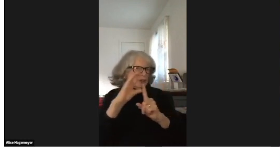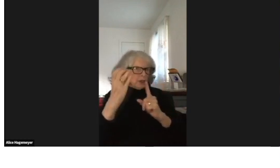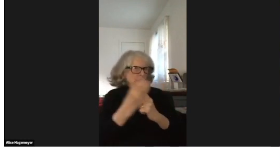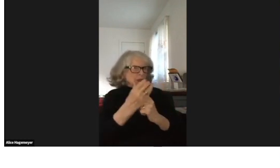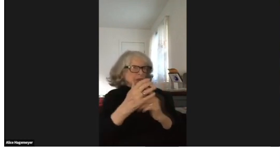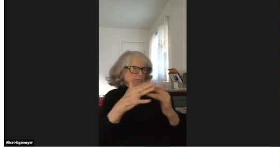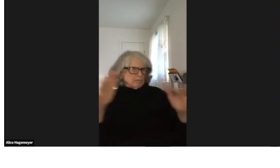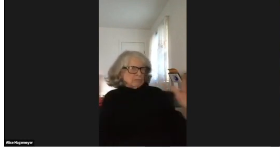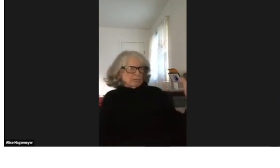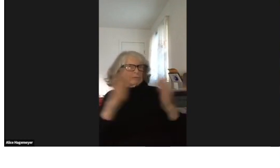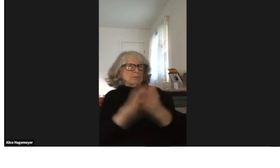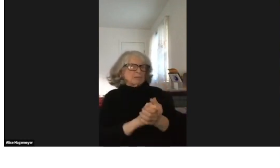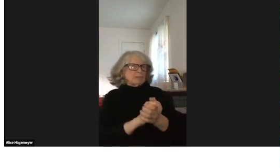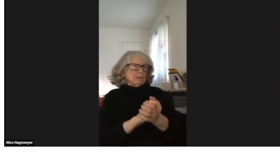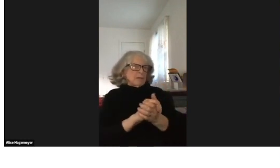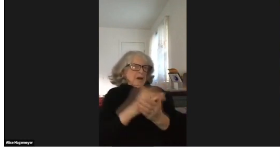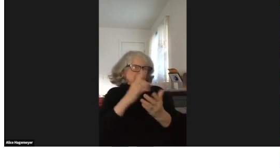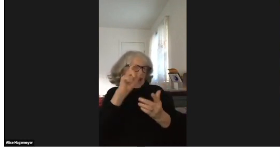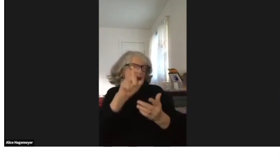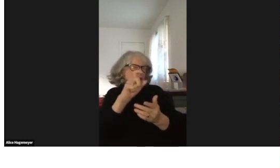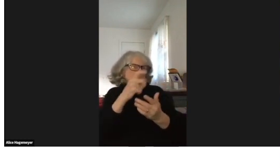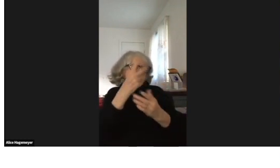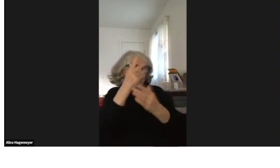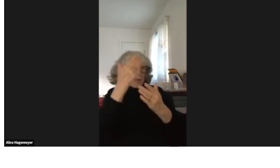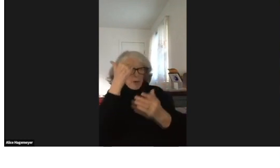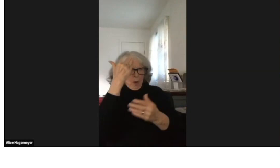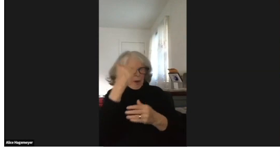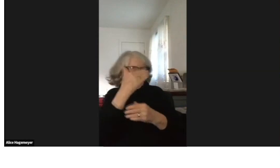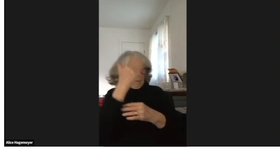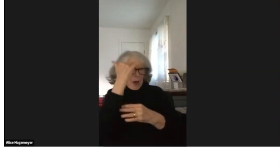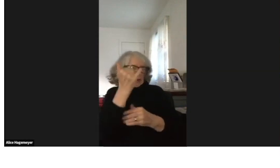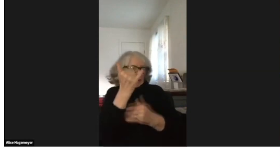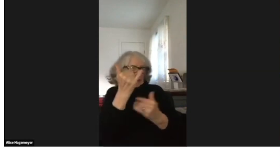We want people to know about deaf culture and all of its diversity.